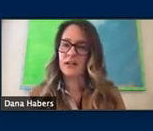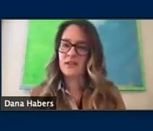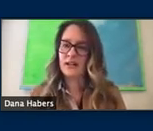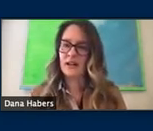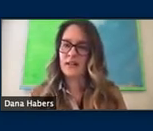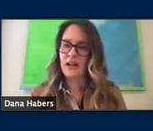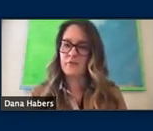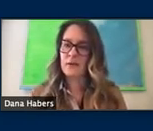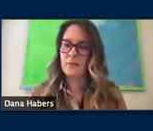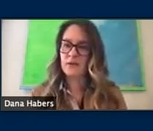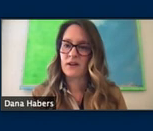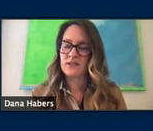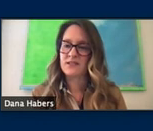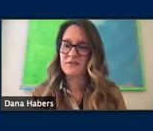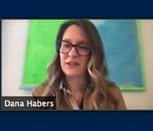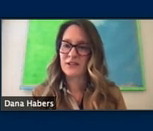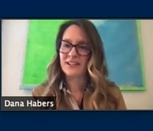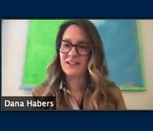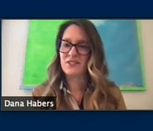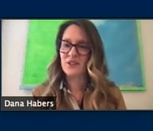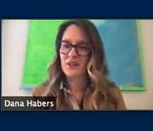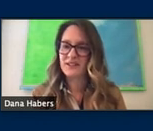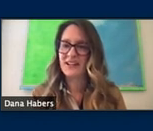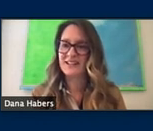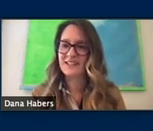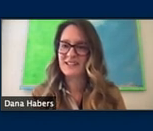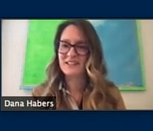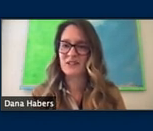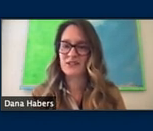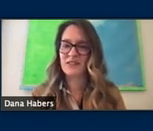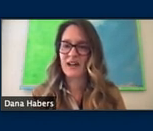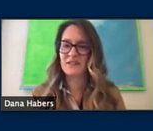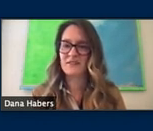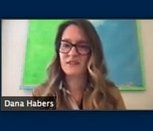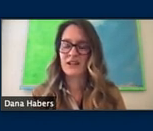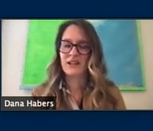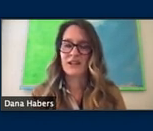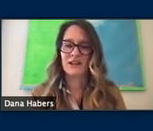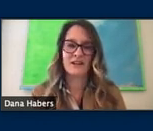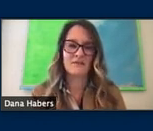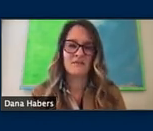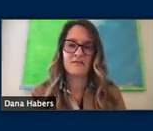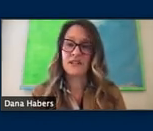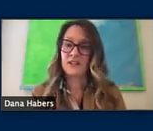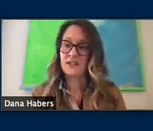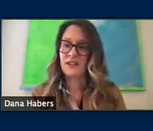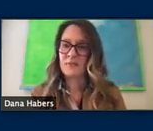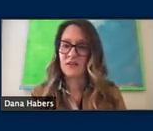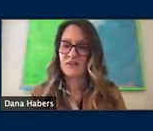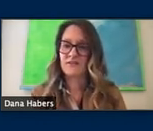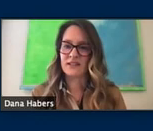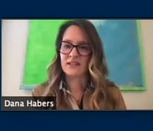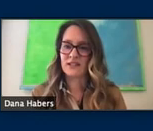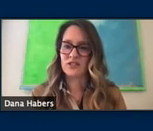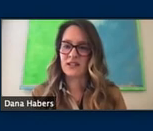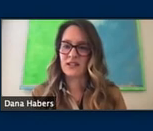I know that a lot of people are still very concerned and hesitant and there's a lot of fear about vaccination